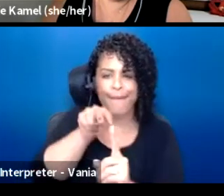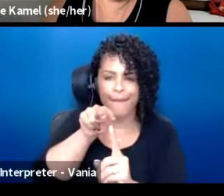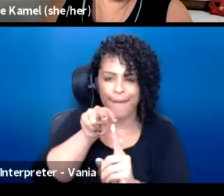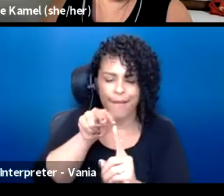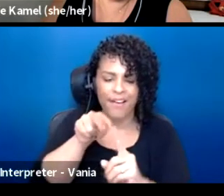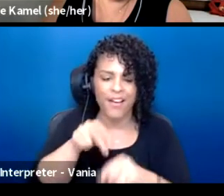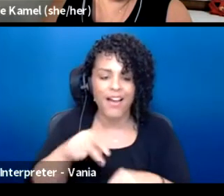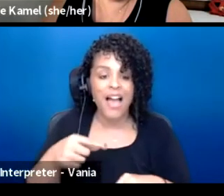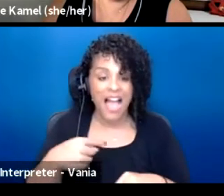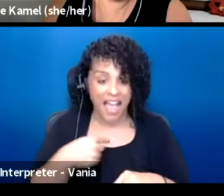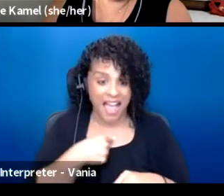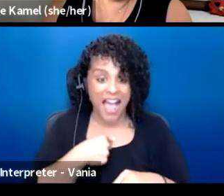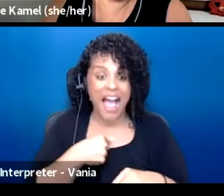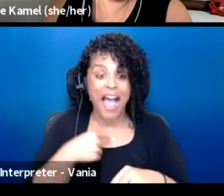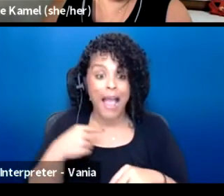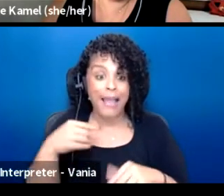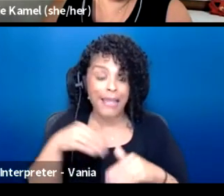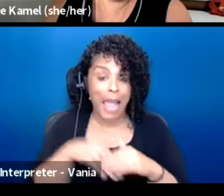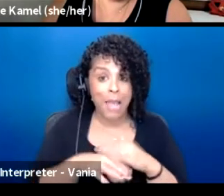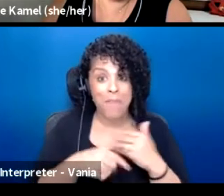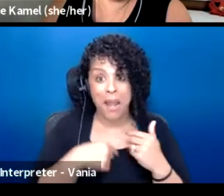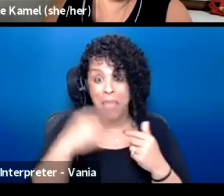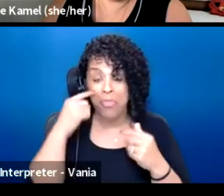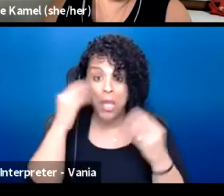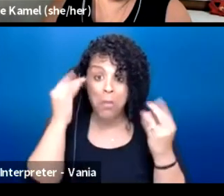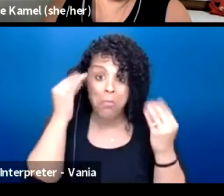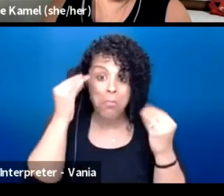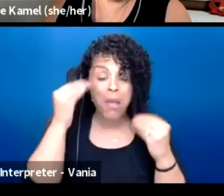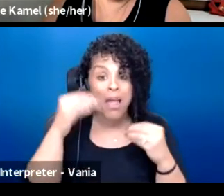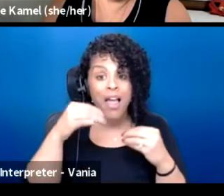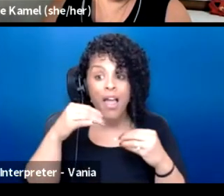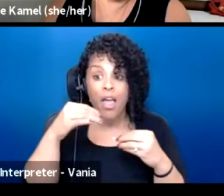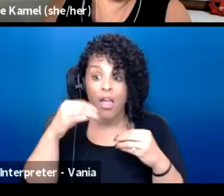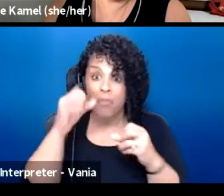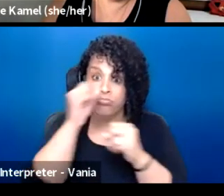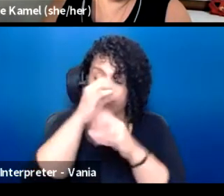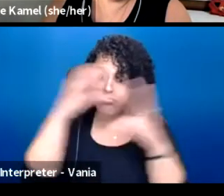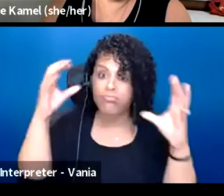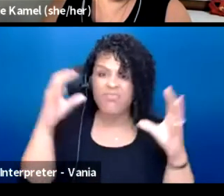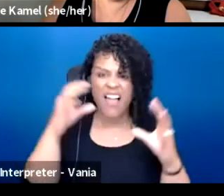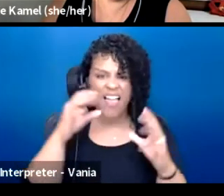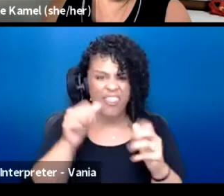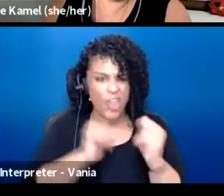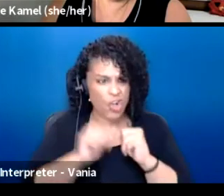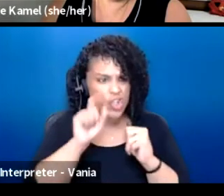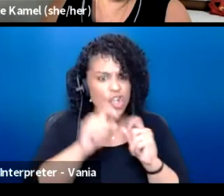I came in with this thinking, I think theater should really transform into something into classrooms.